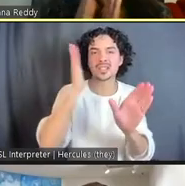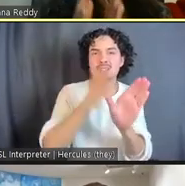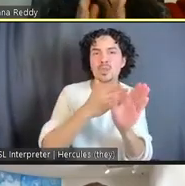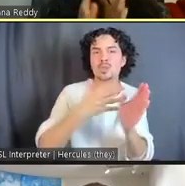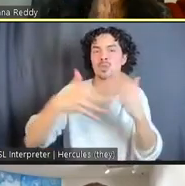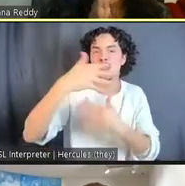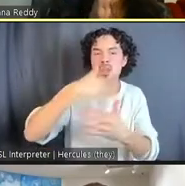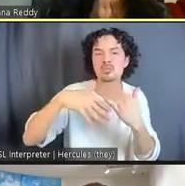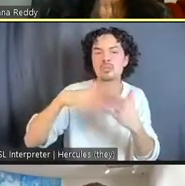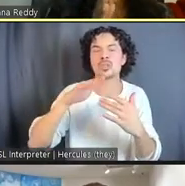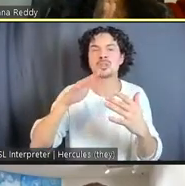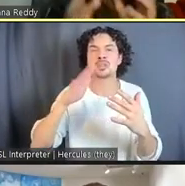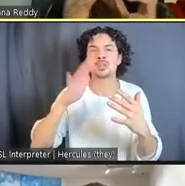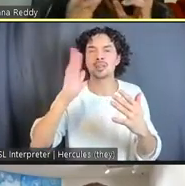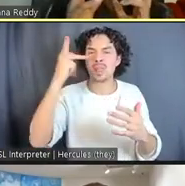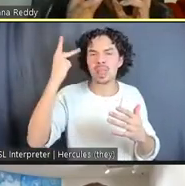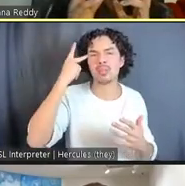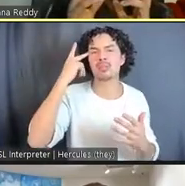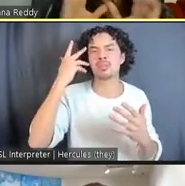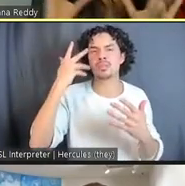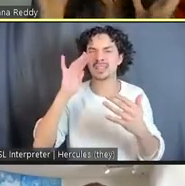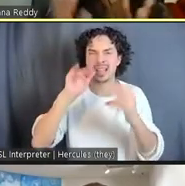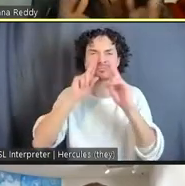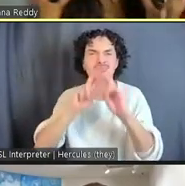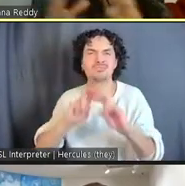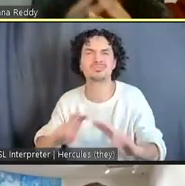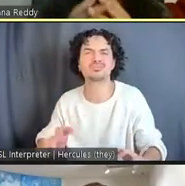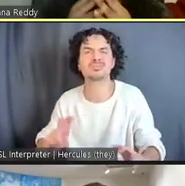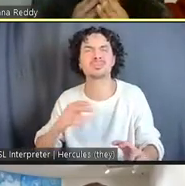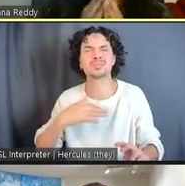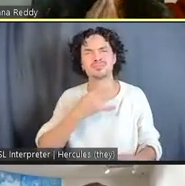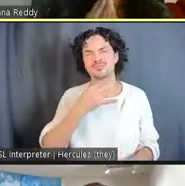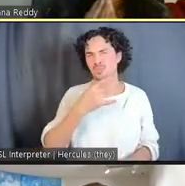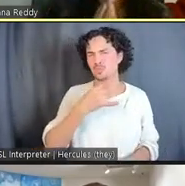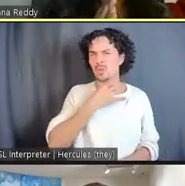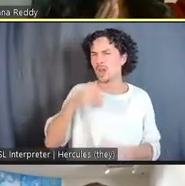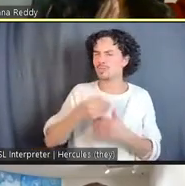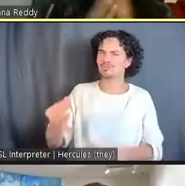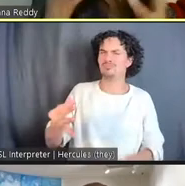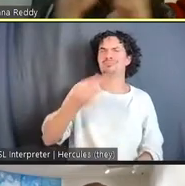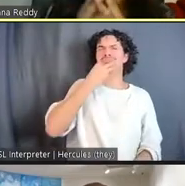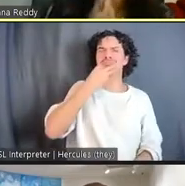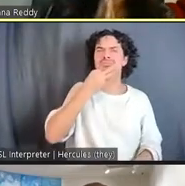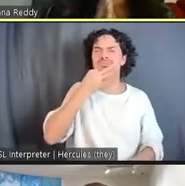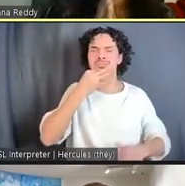Can you tell me how you managed to kind of put all of these kind of strands